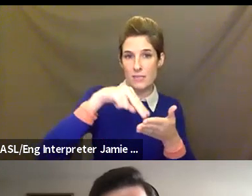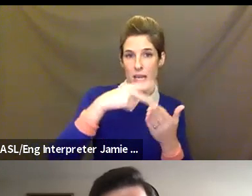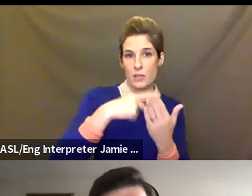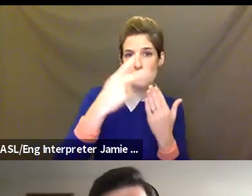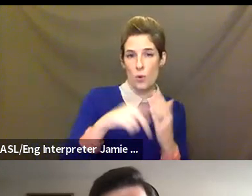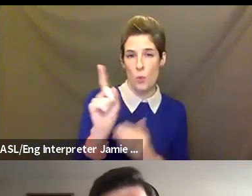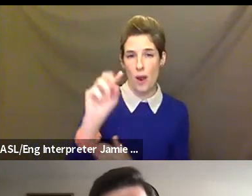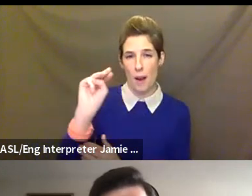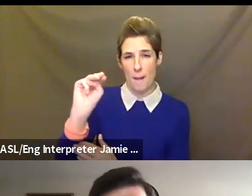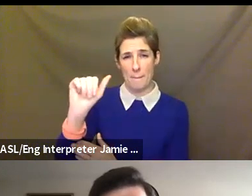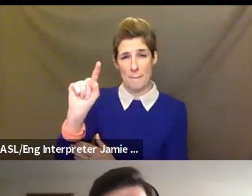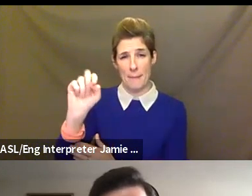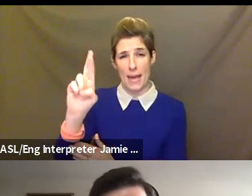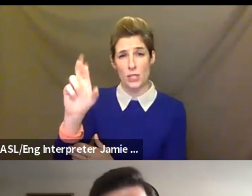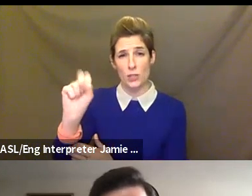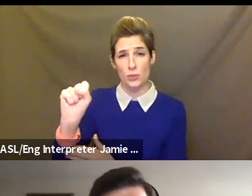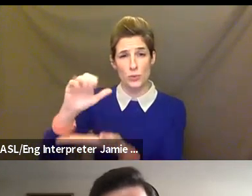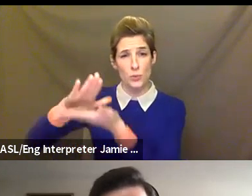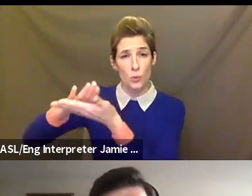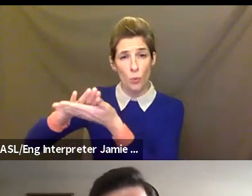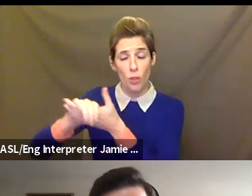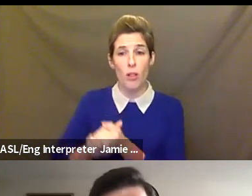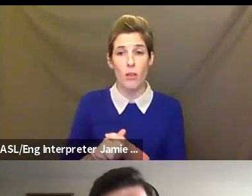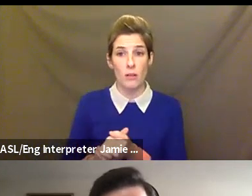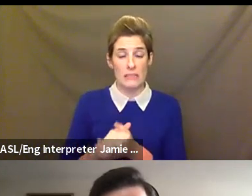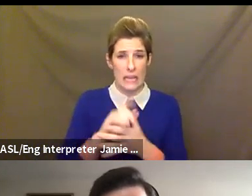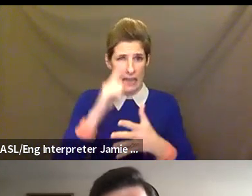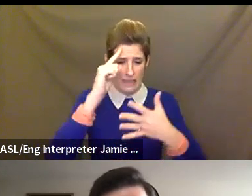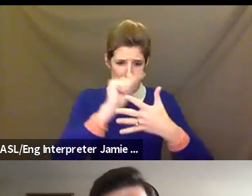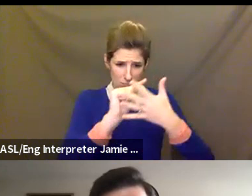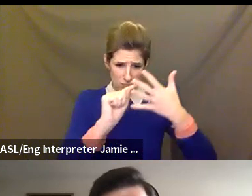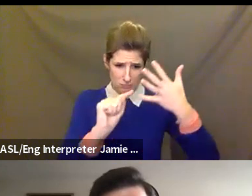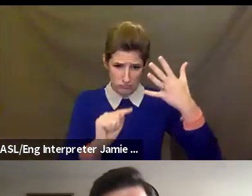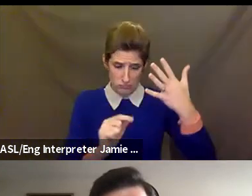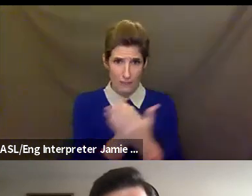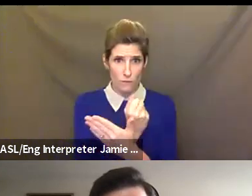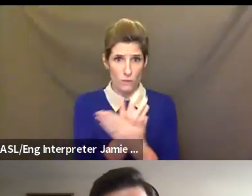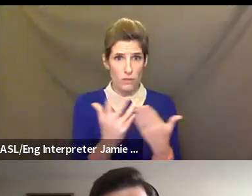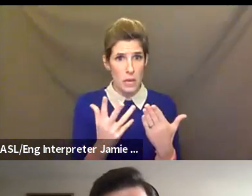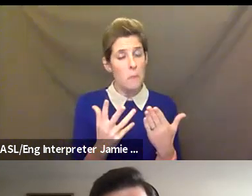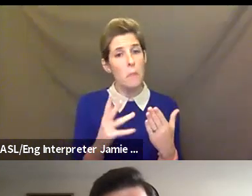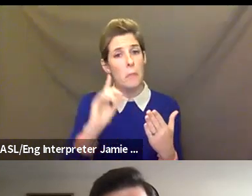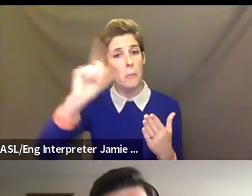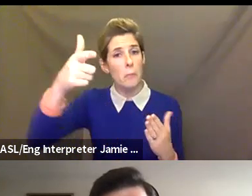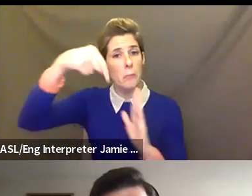think I left anything out, and yeah, I guess we'll talk a little bit more later. So thank you.